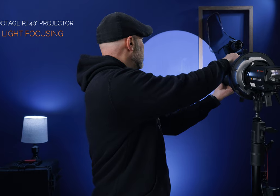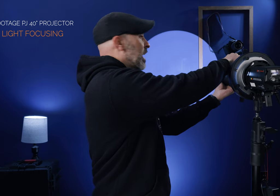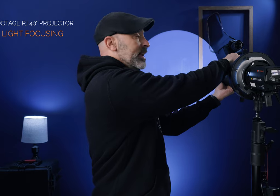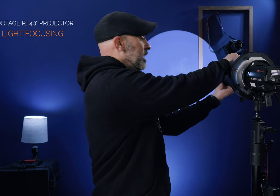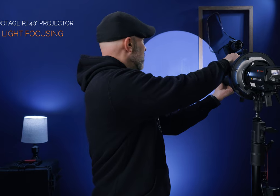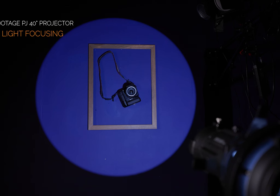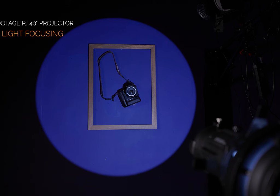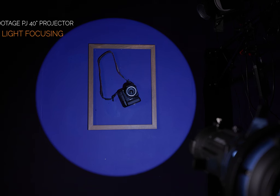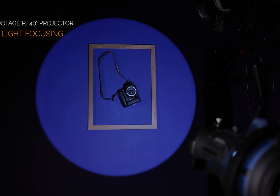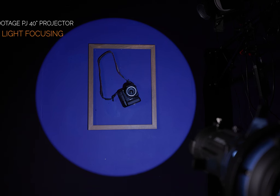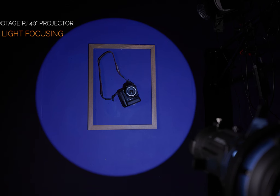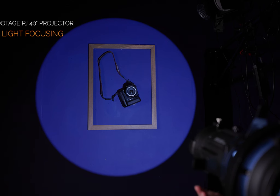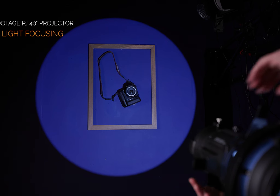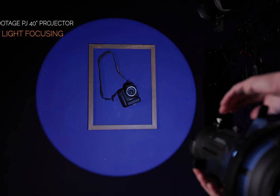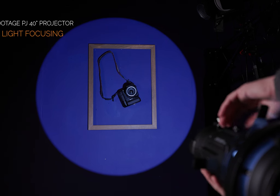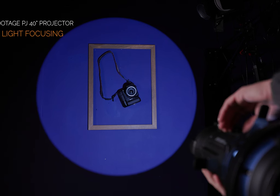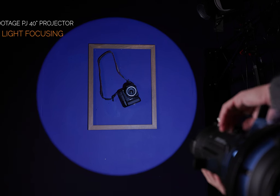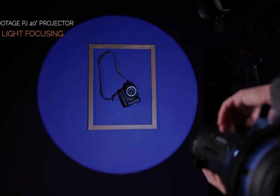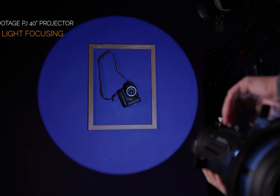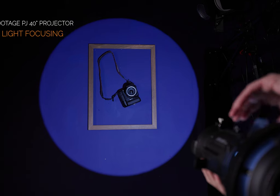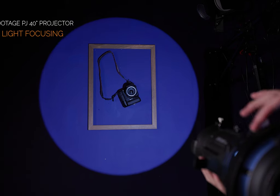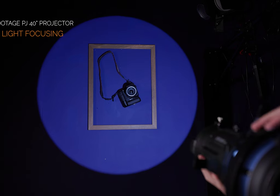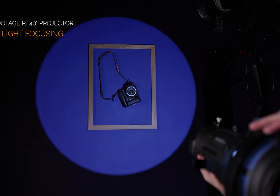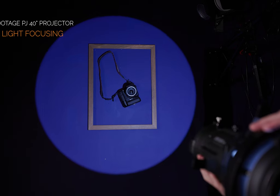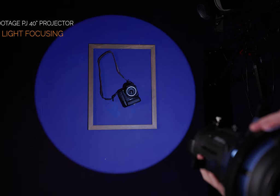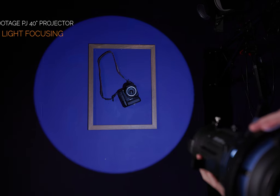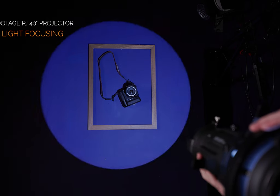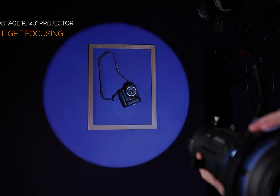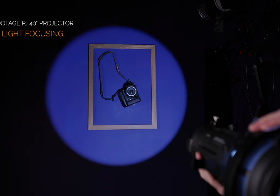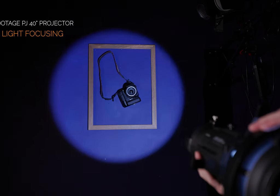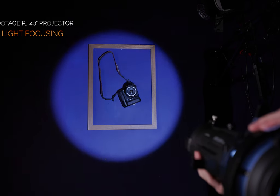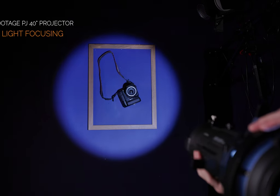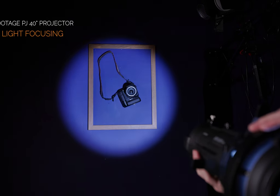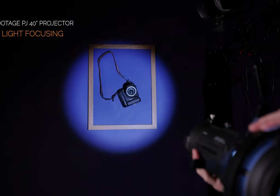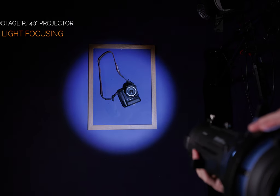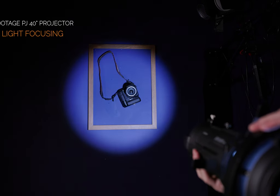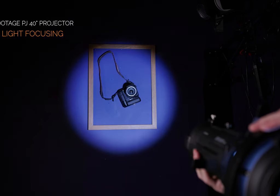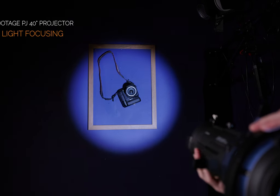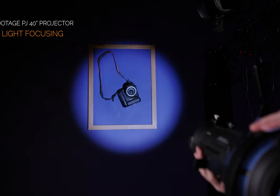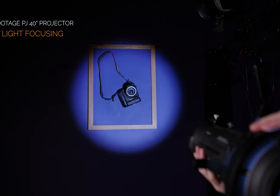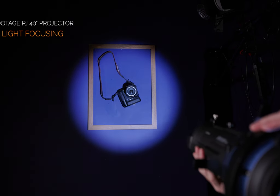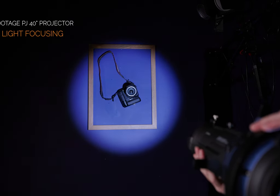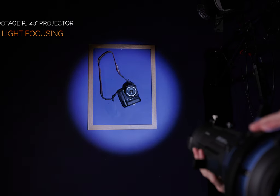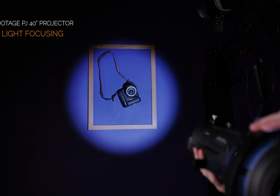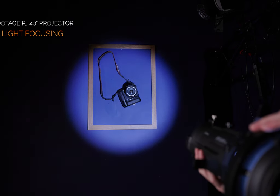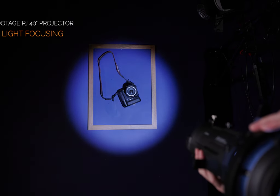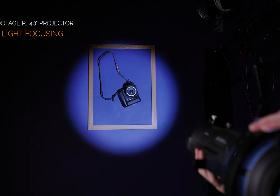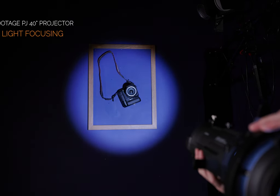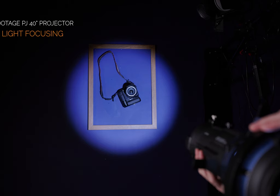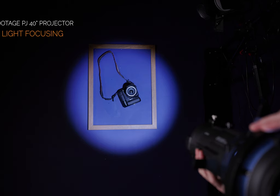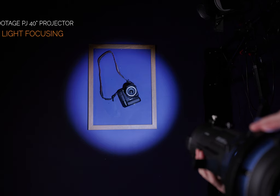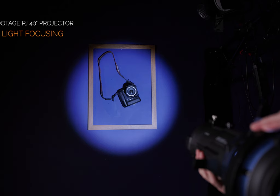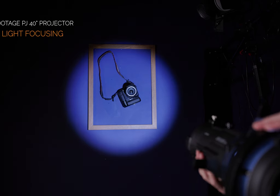tighten it or more importantly I can focus and defocus the light this is a very very important